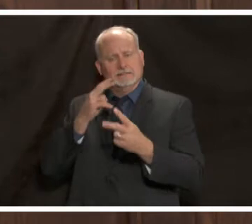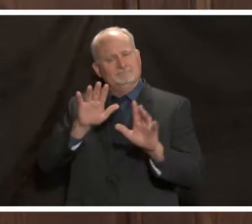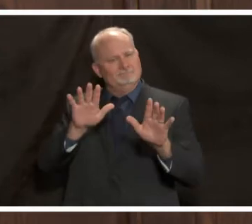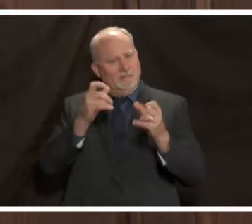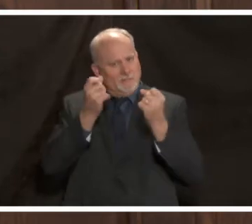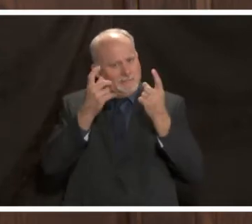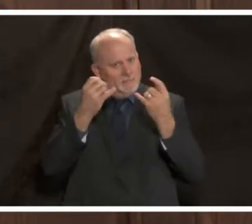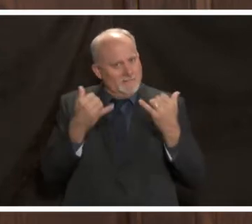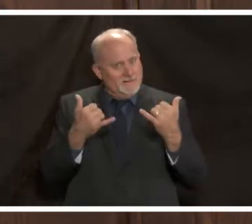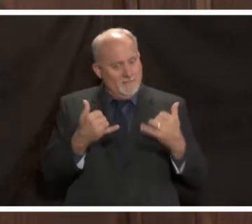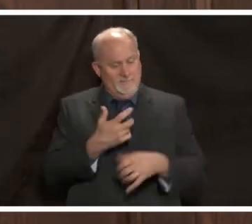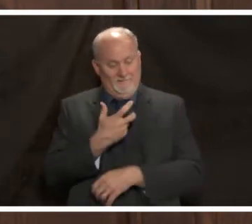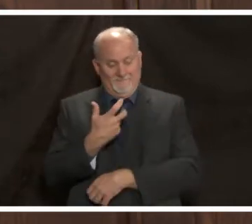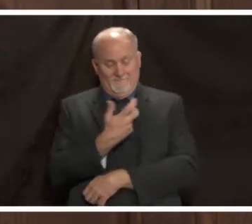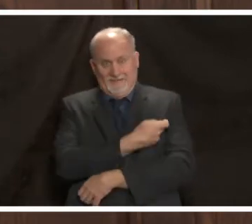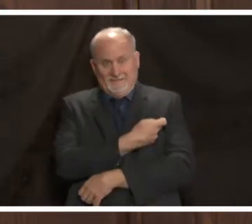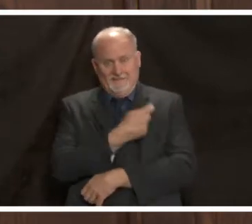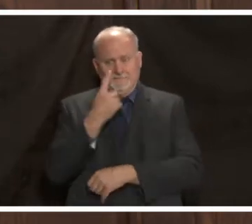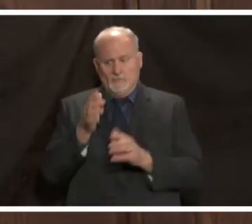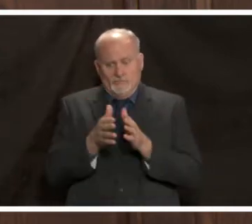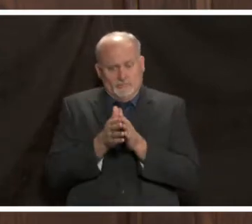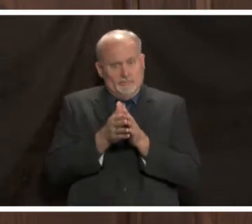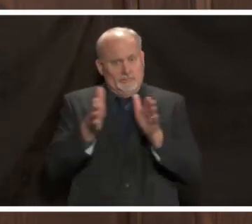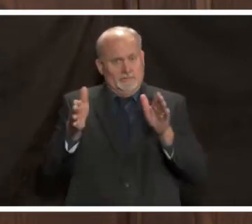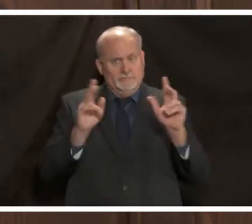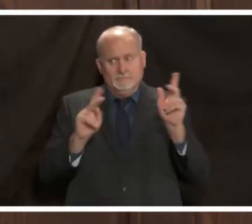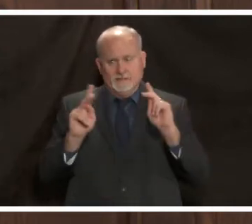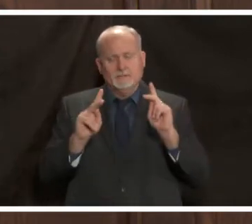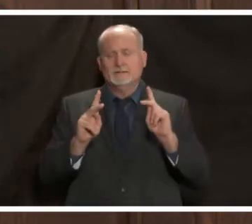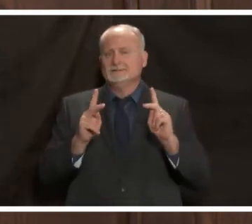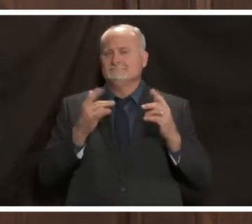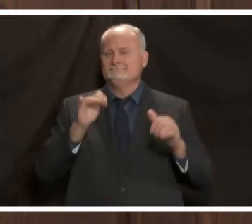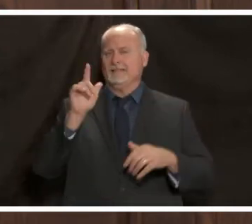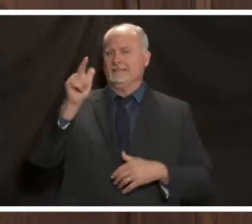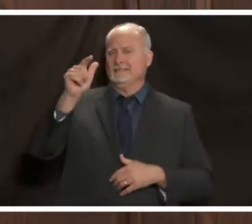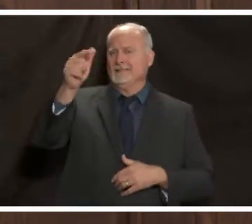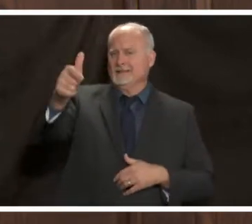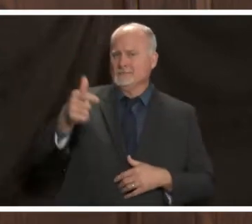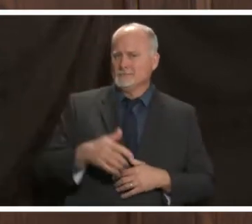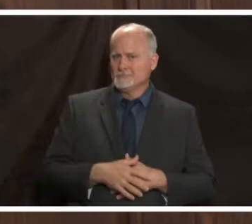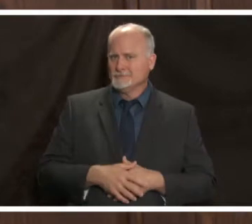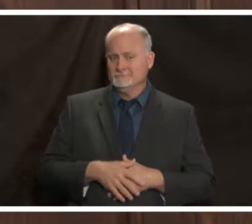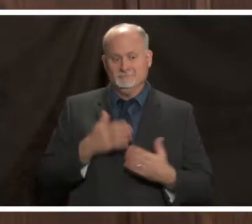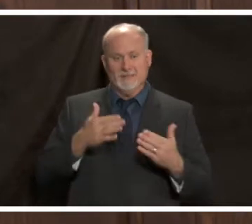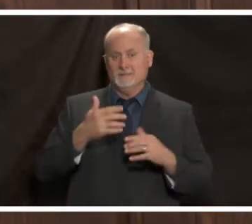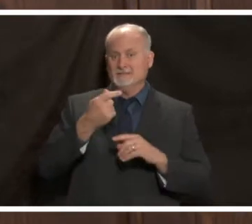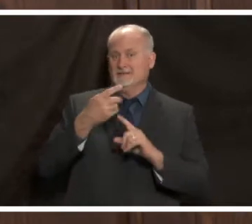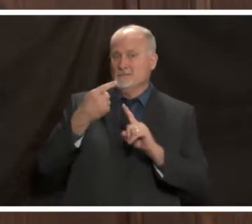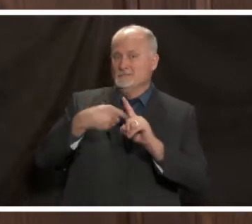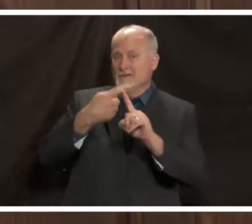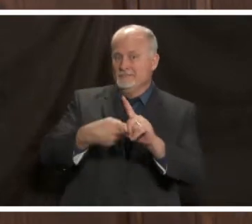that vaccination for the general public is still a ways off several months maybe even into the late